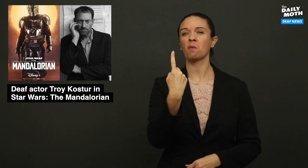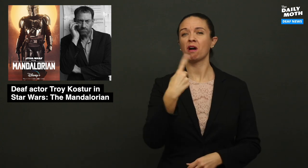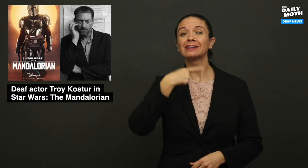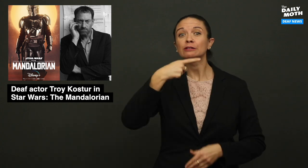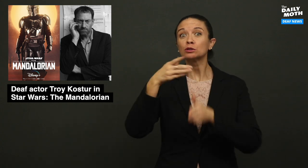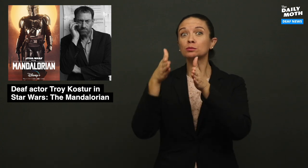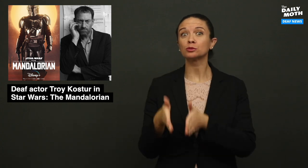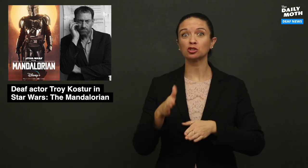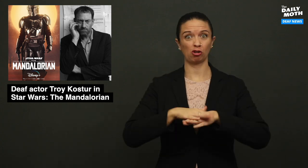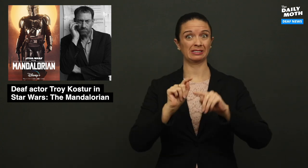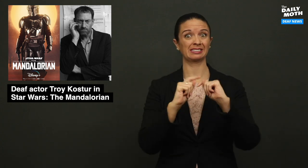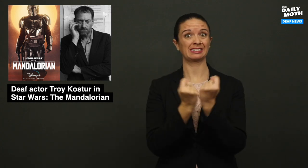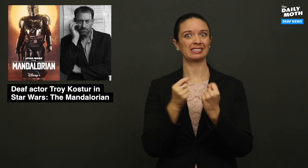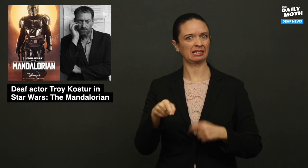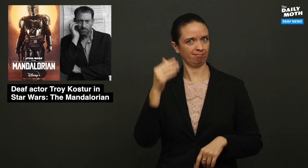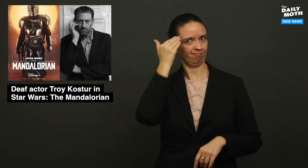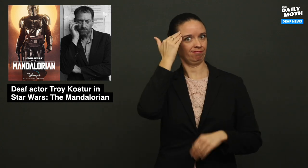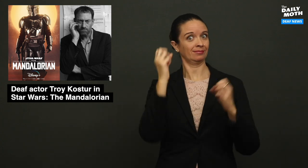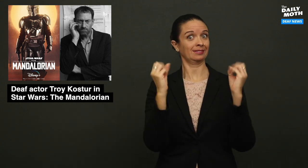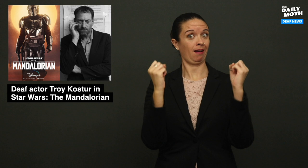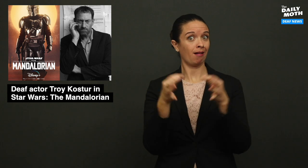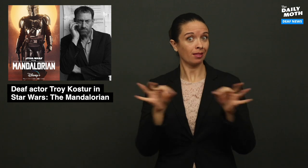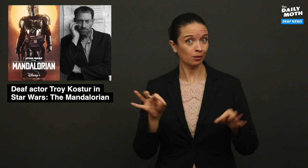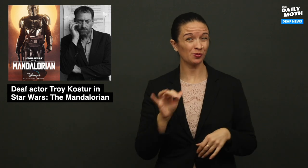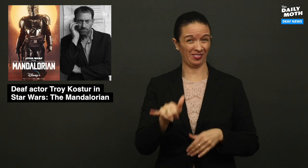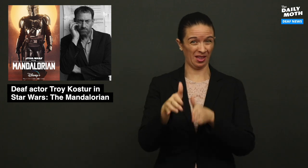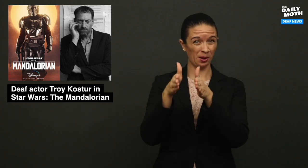One hearing person on the team knows sign language and that